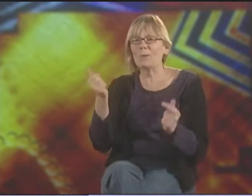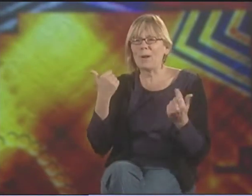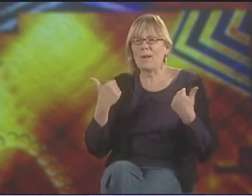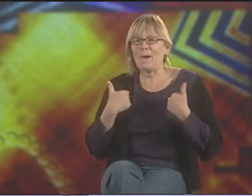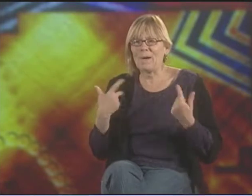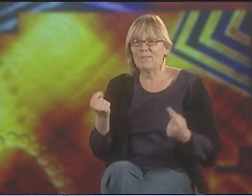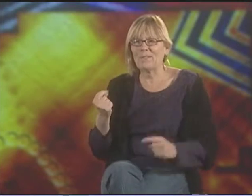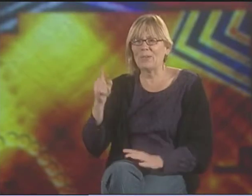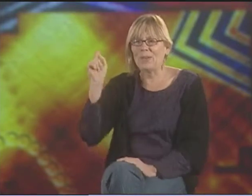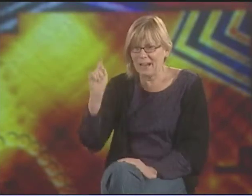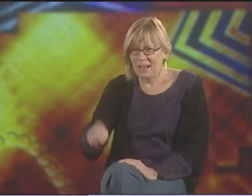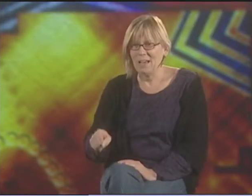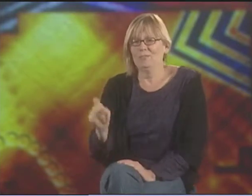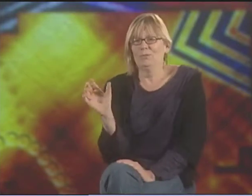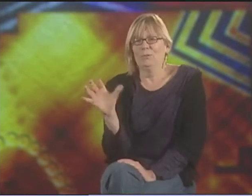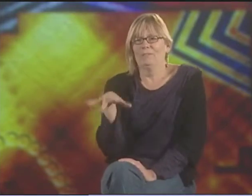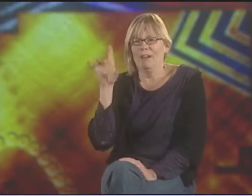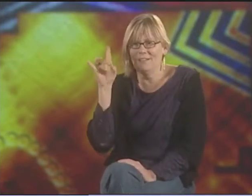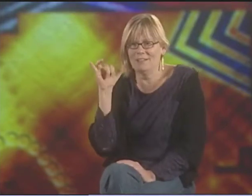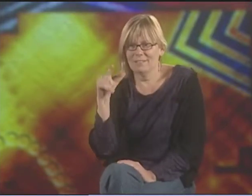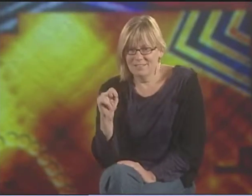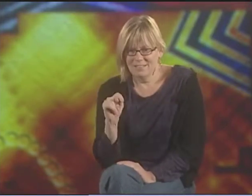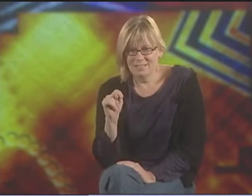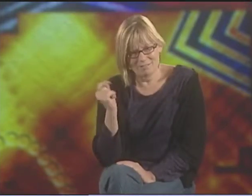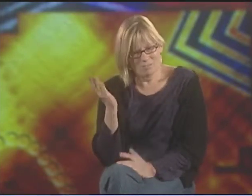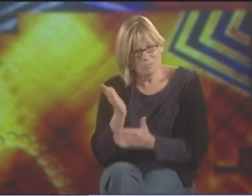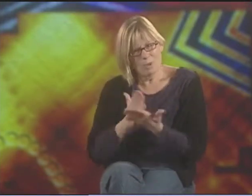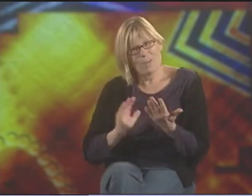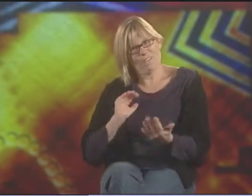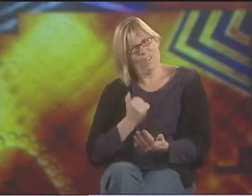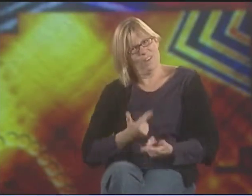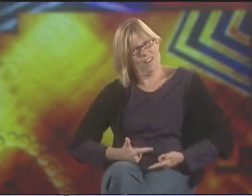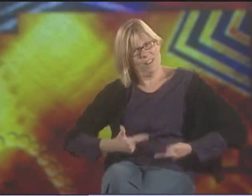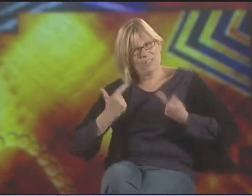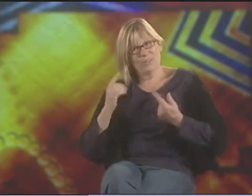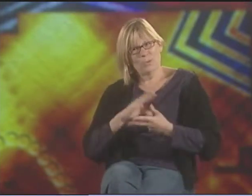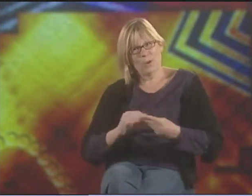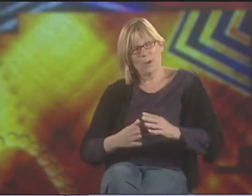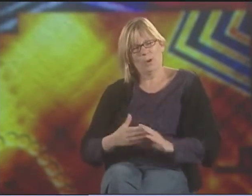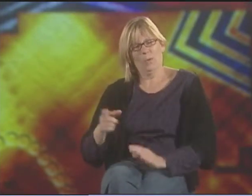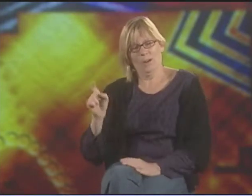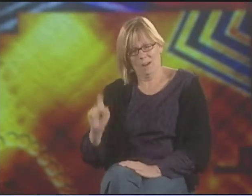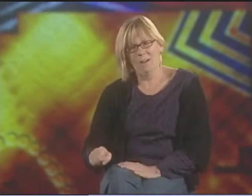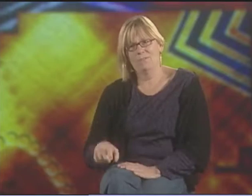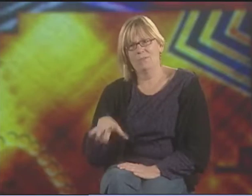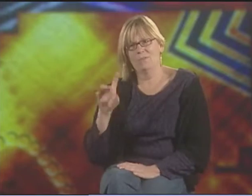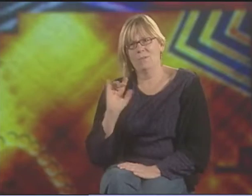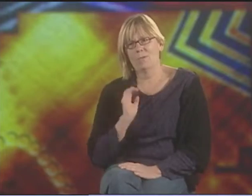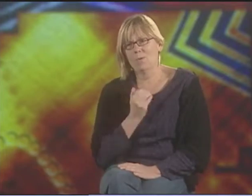WE DON'T AUTOMATICALLY HAVE ONE. WE HAVE TO FIND A HOME. AND THAT'S PART OF OUR LIFE STORY.